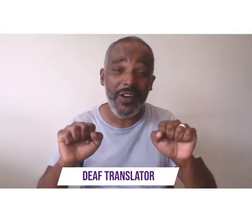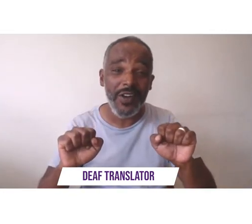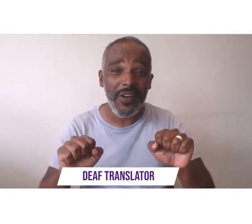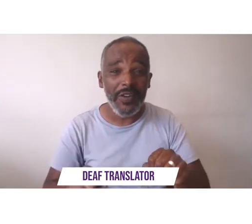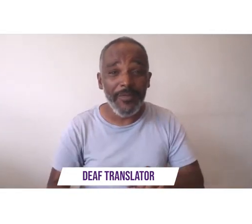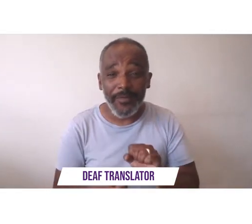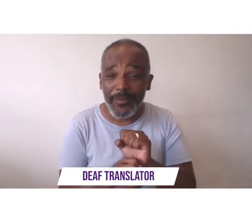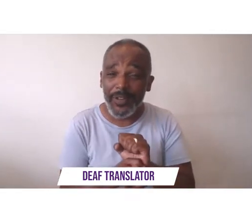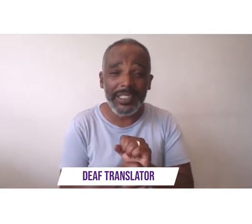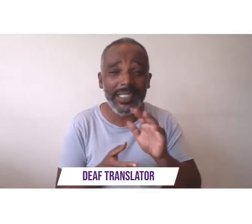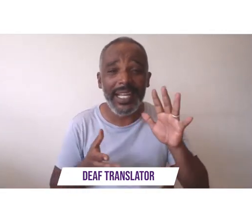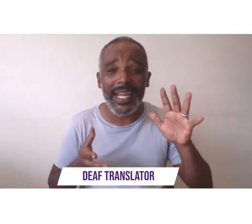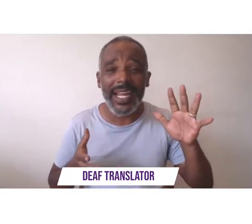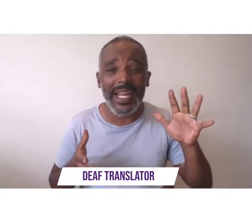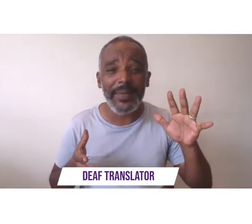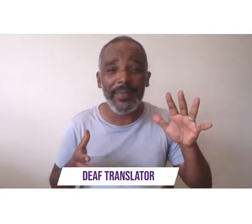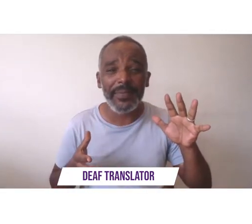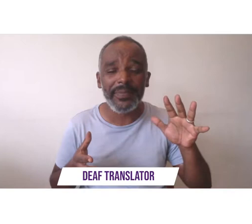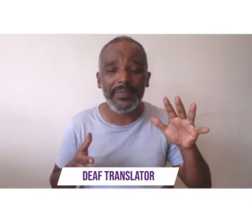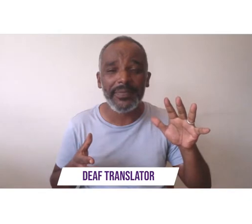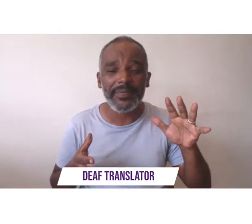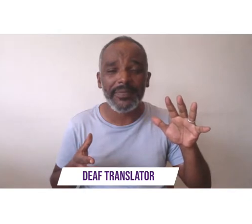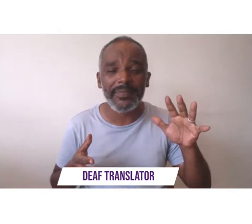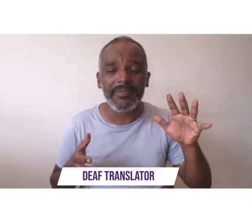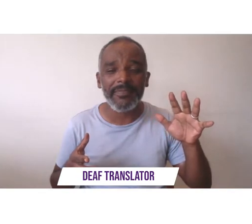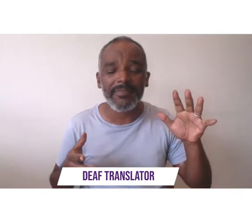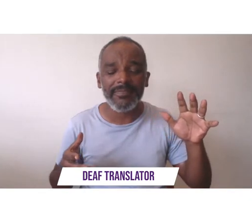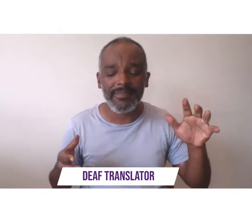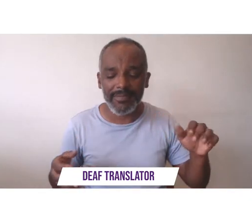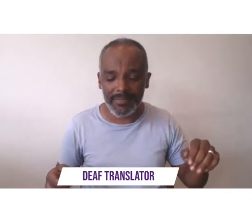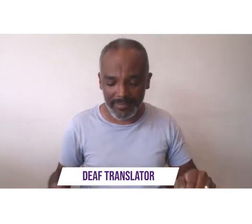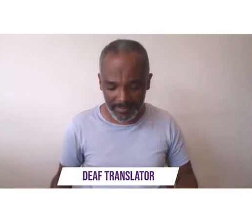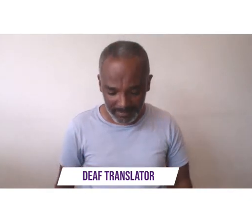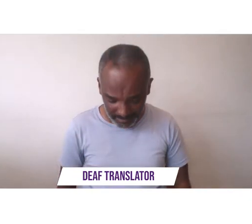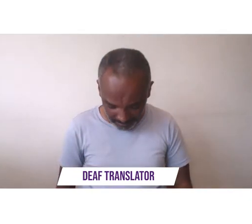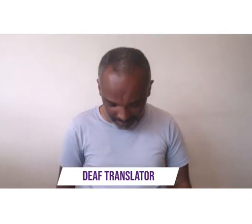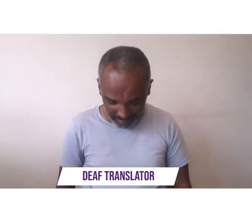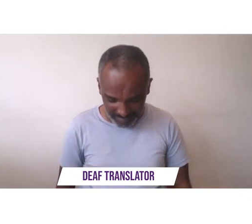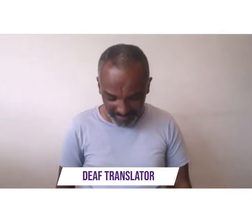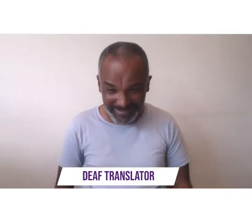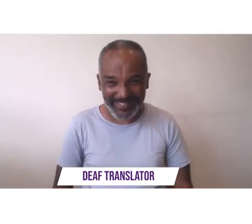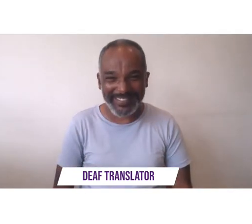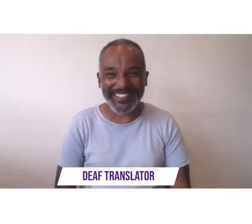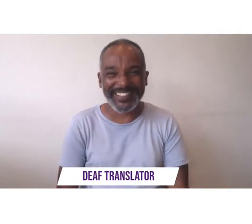freedom